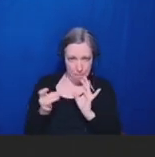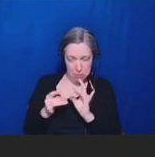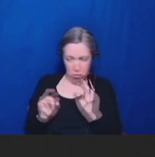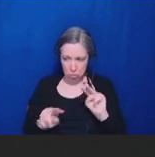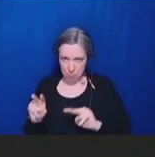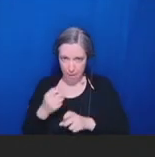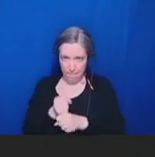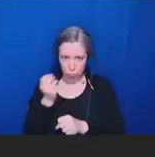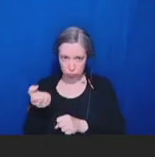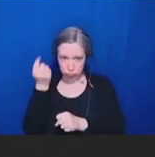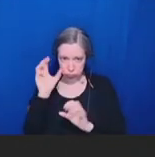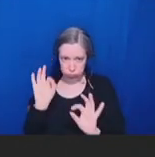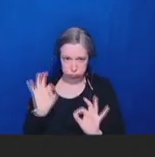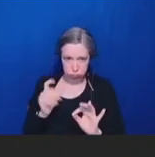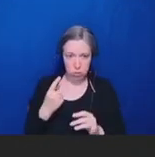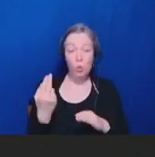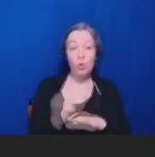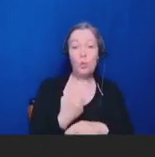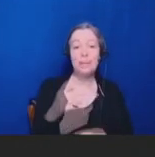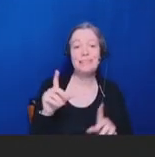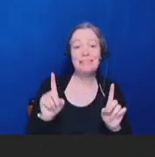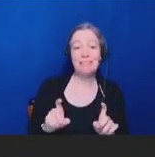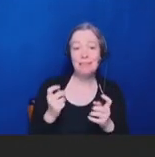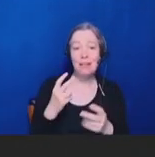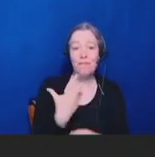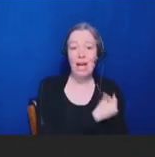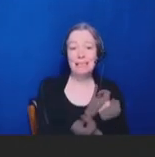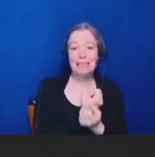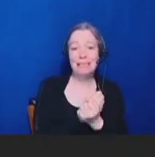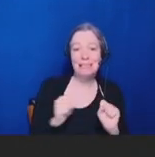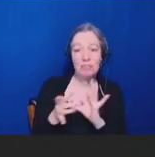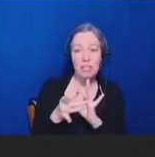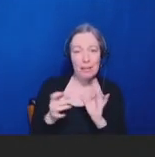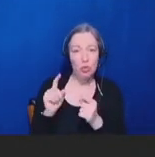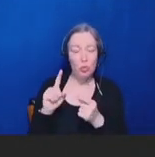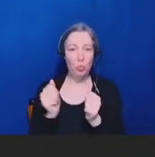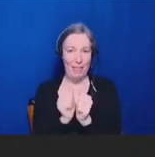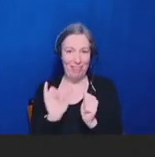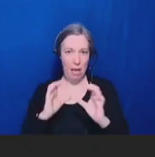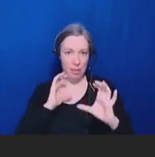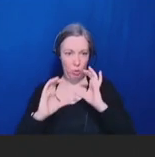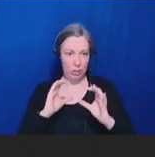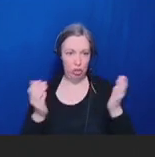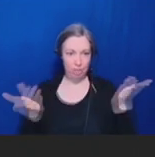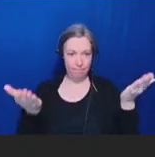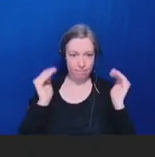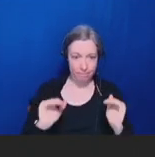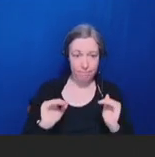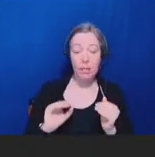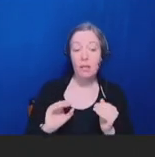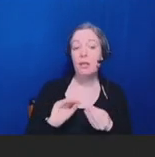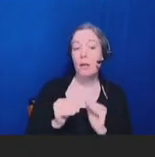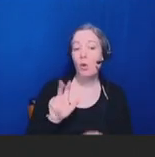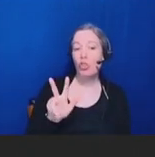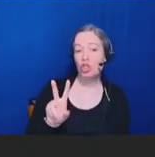Thirty-two, NVAC also recommends increased funding and staffing for vaccine safety communications,